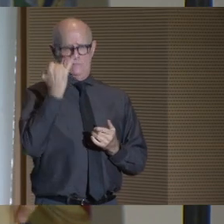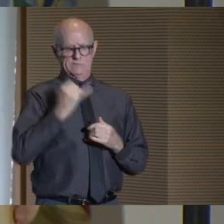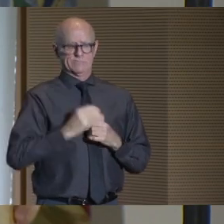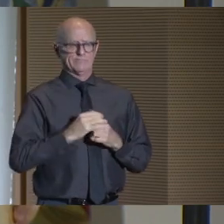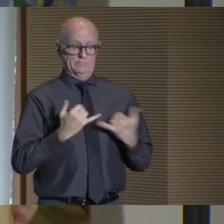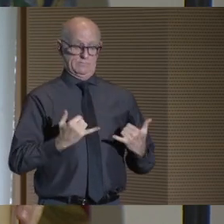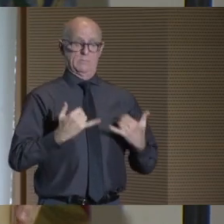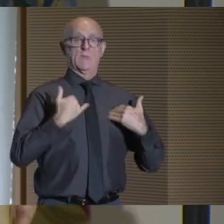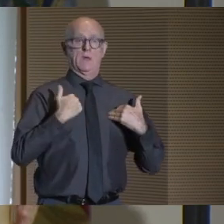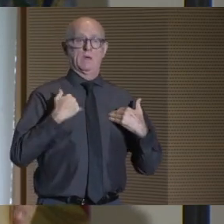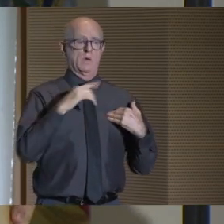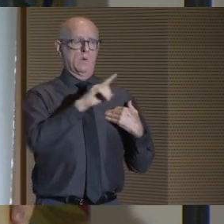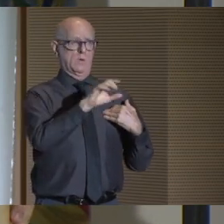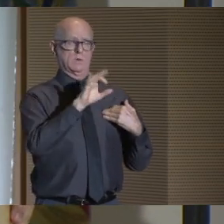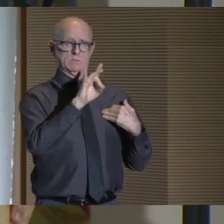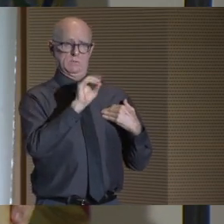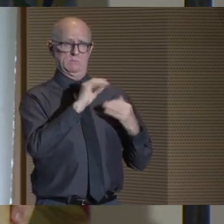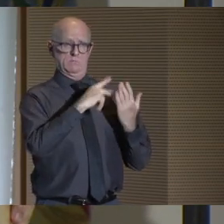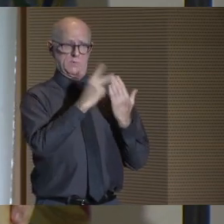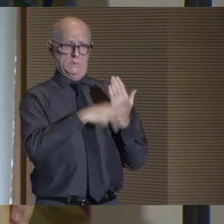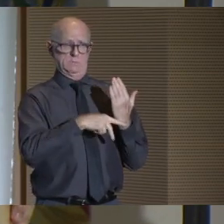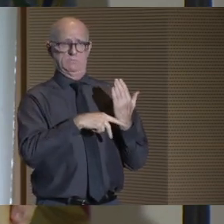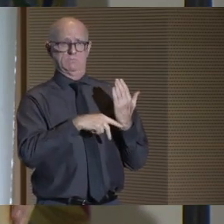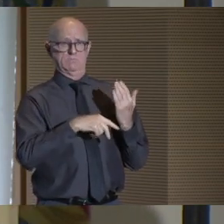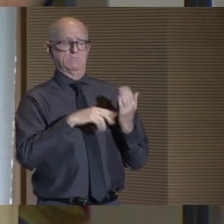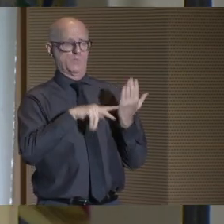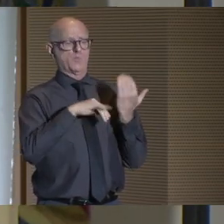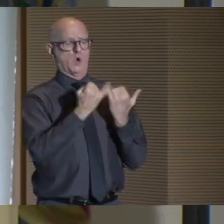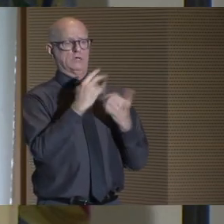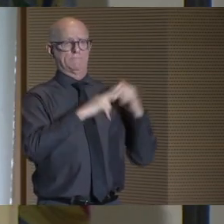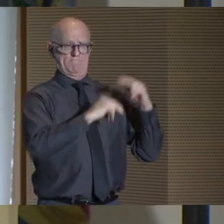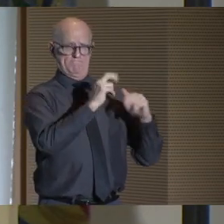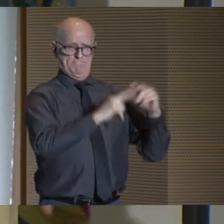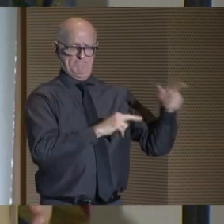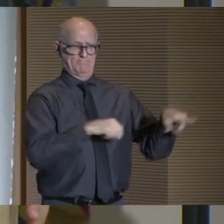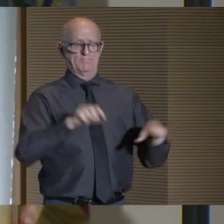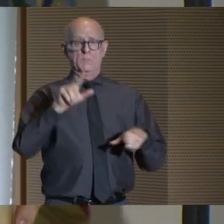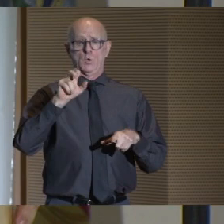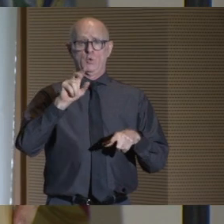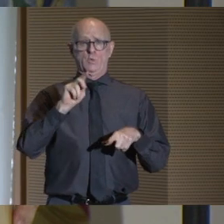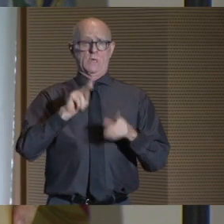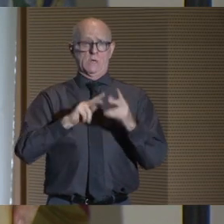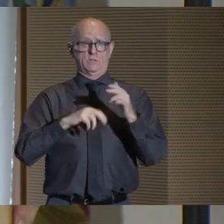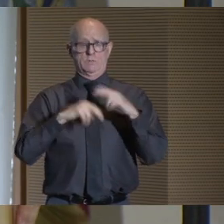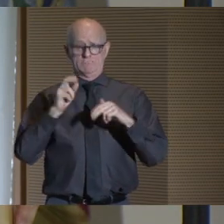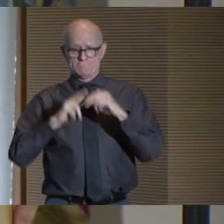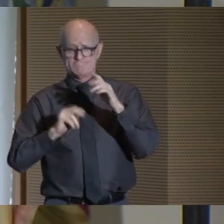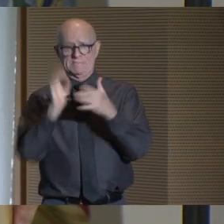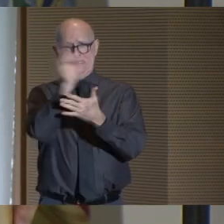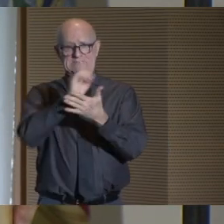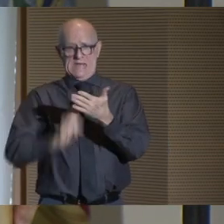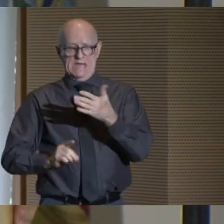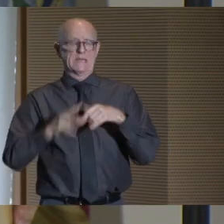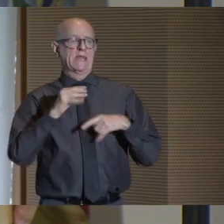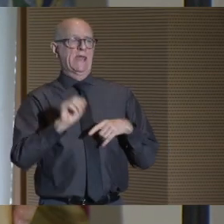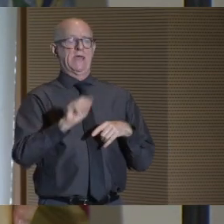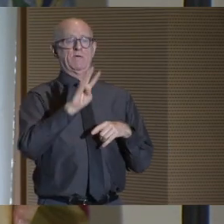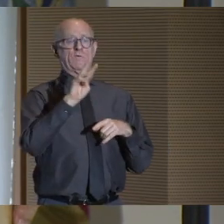To give you a sense, we currently have 180 projects under construction, 300 projects in the design phase,